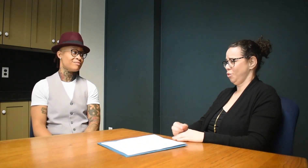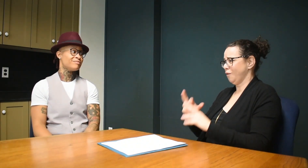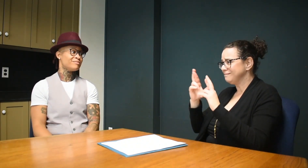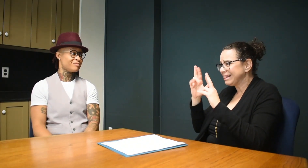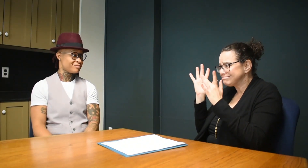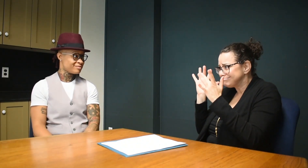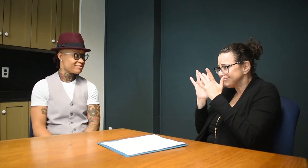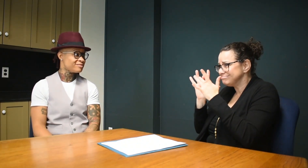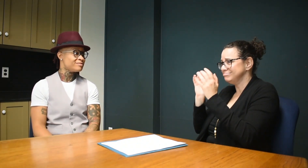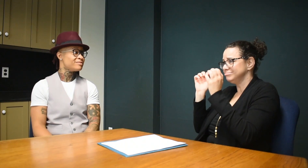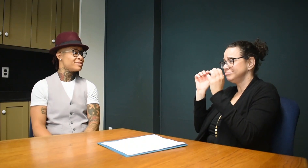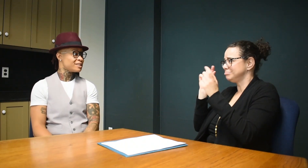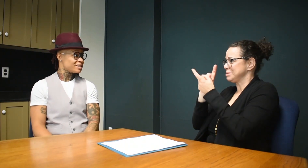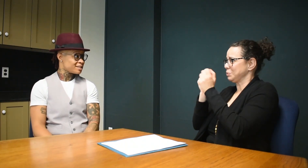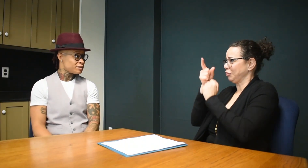Hopefully soon!